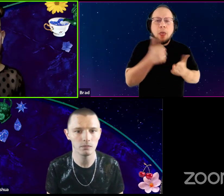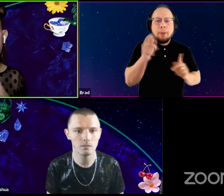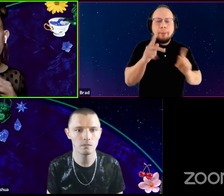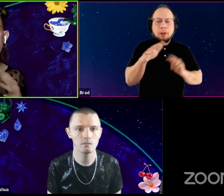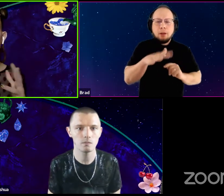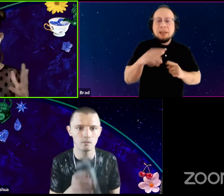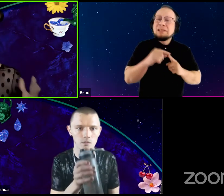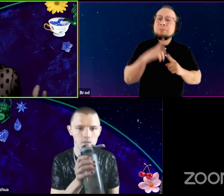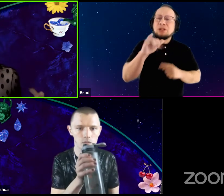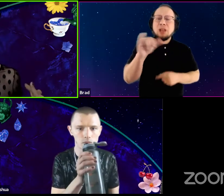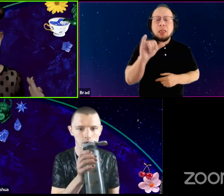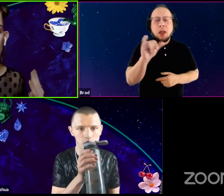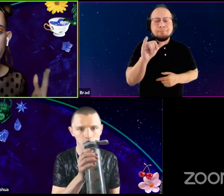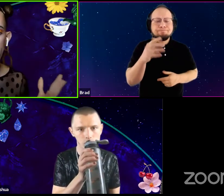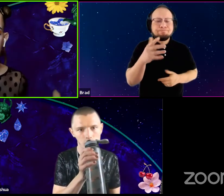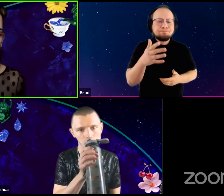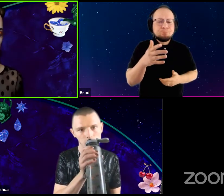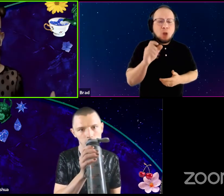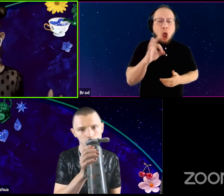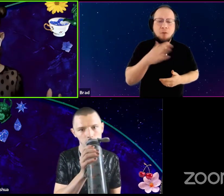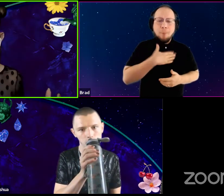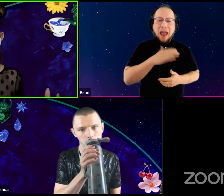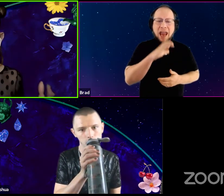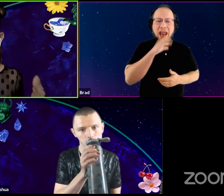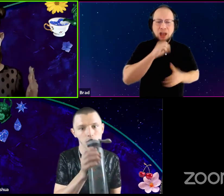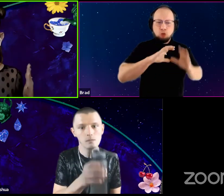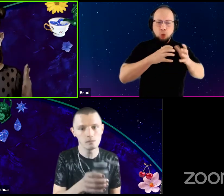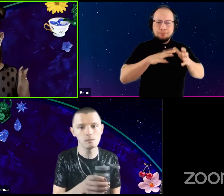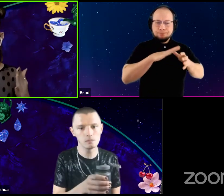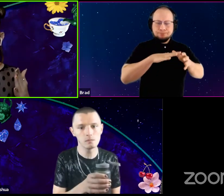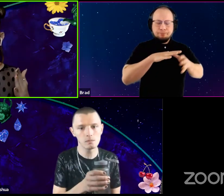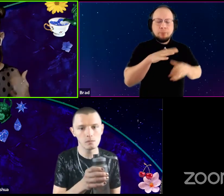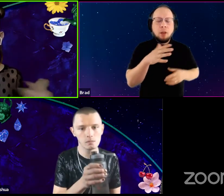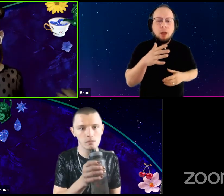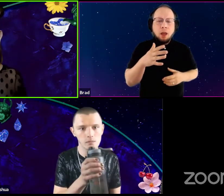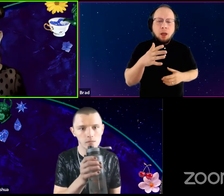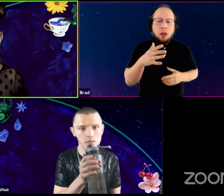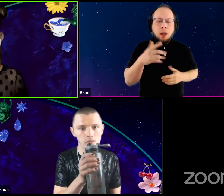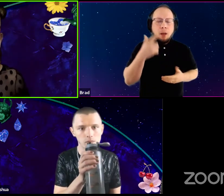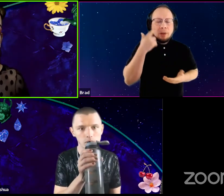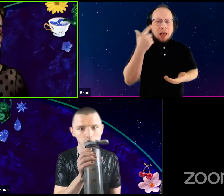especially like, ah, of my age demographic. Because I think advocating for yourself,